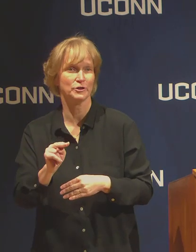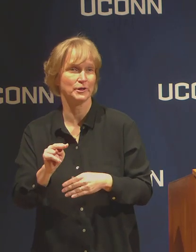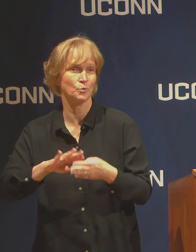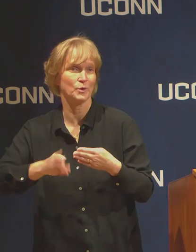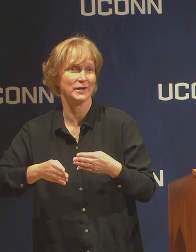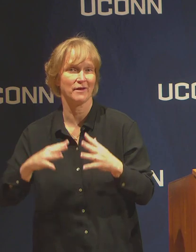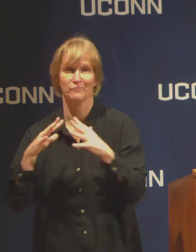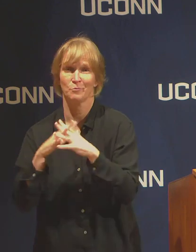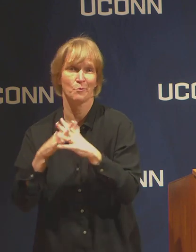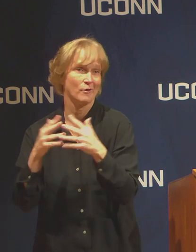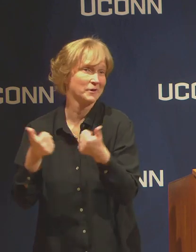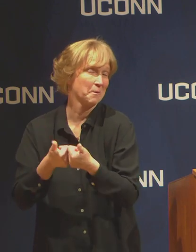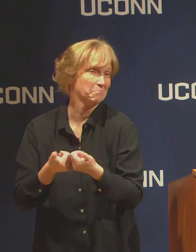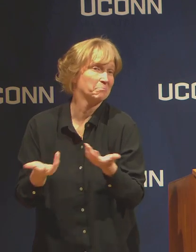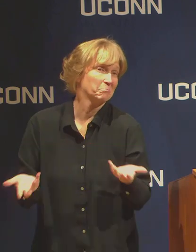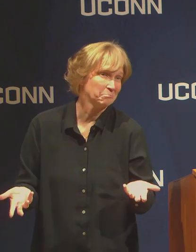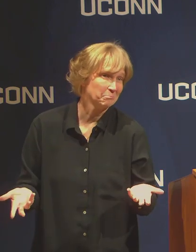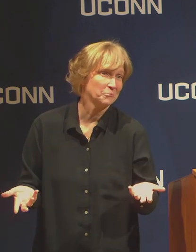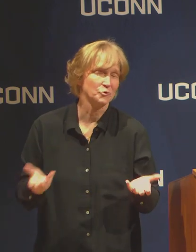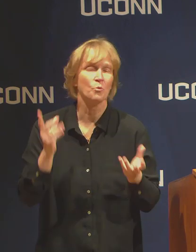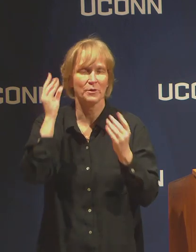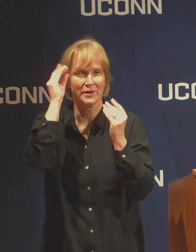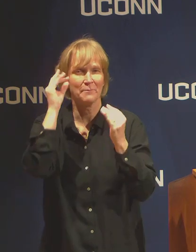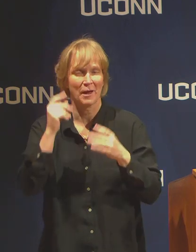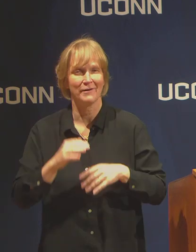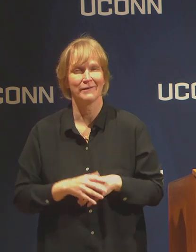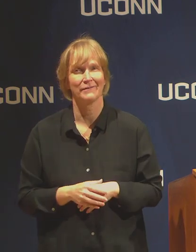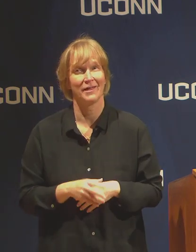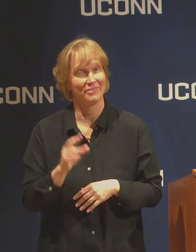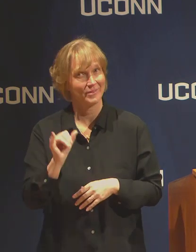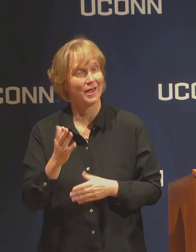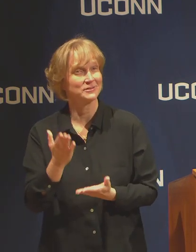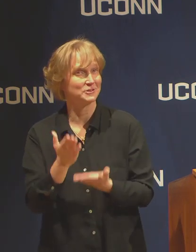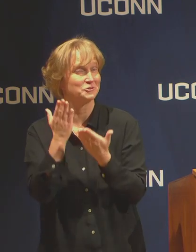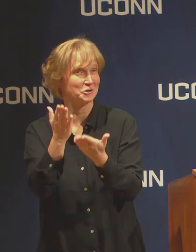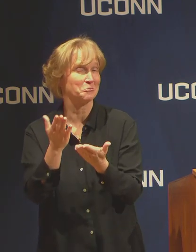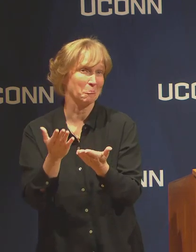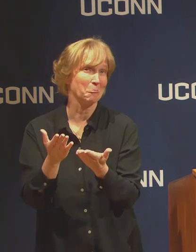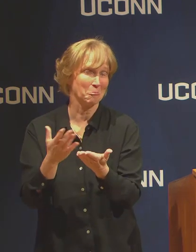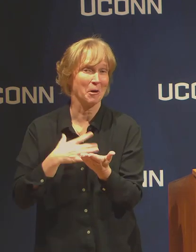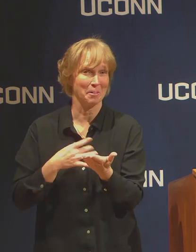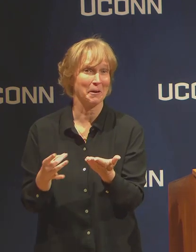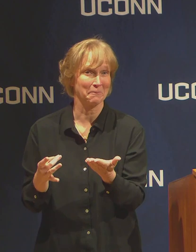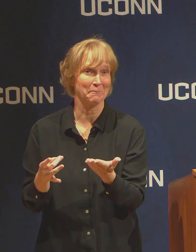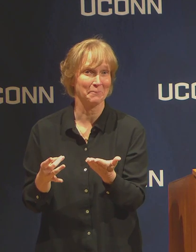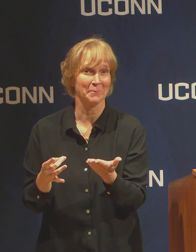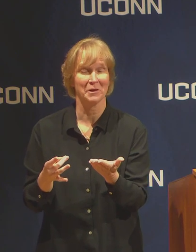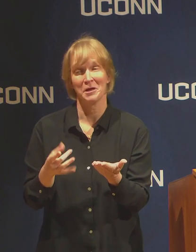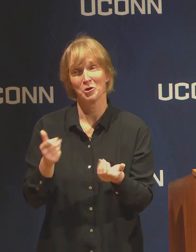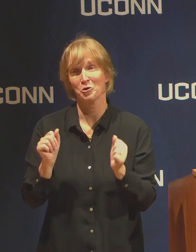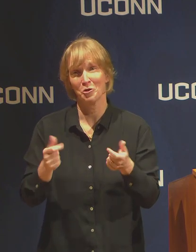And one thing that is appealing to me about the suggestion is we could have it at Rentschler Field and